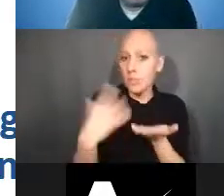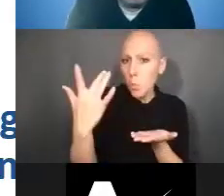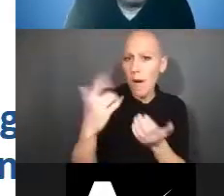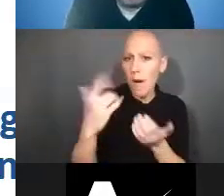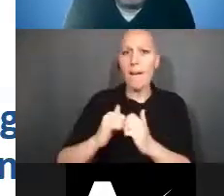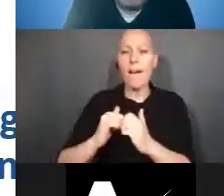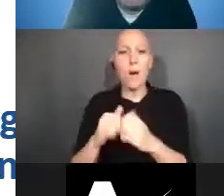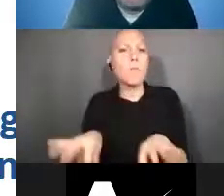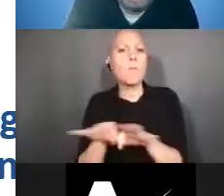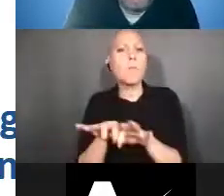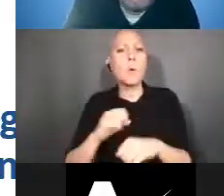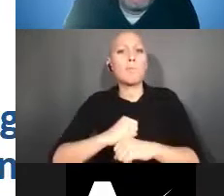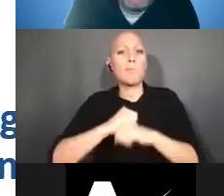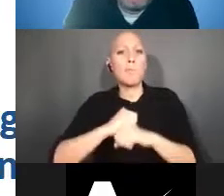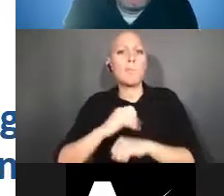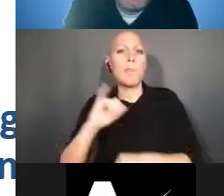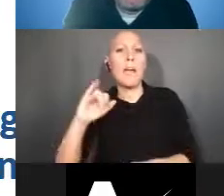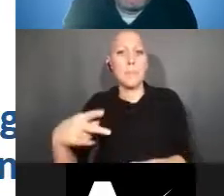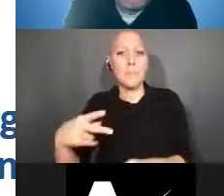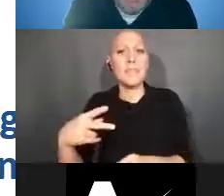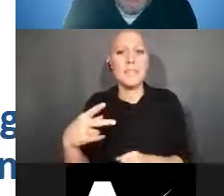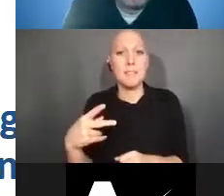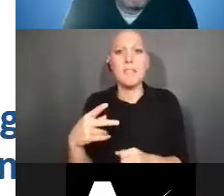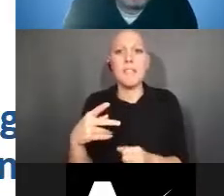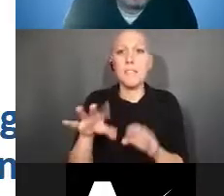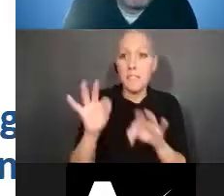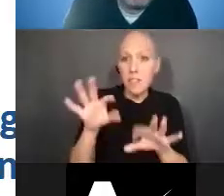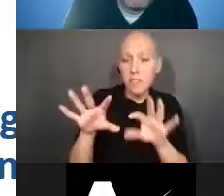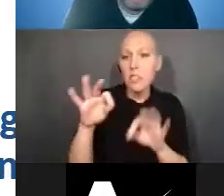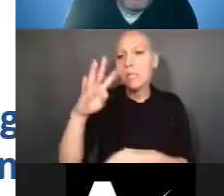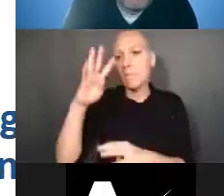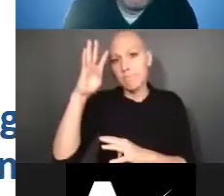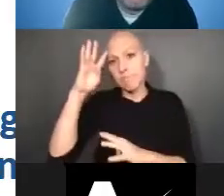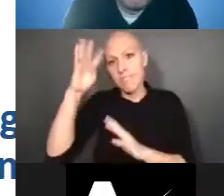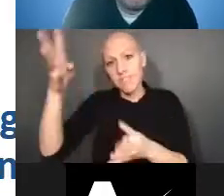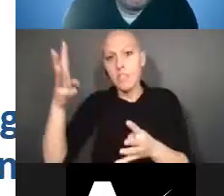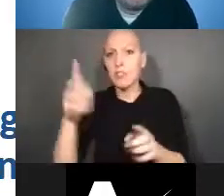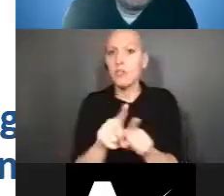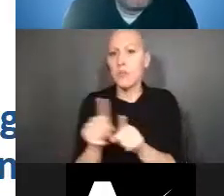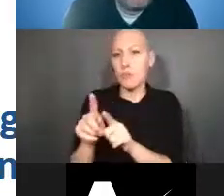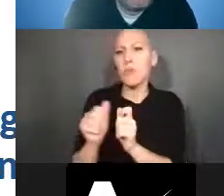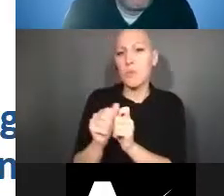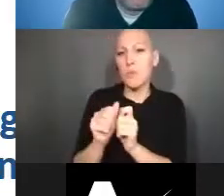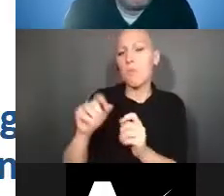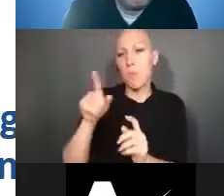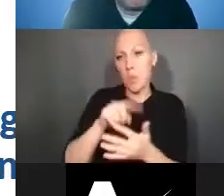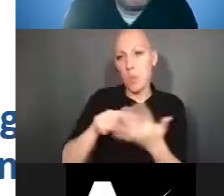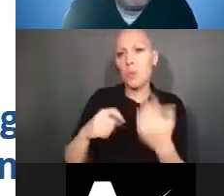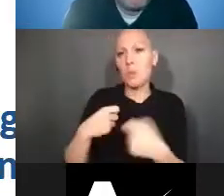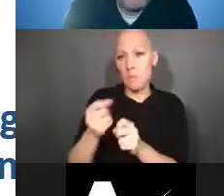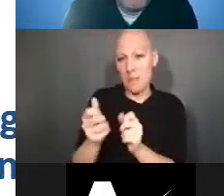understand grantees' rights and obligations and the government rights and obligations and inventions made with NIH funds,